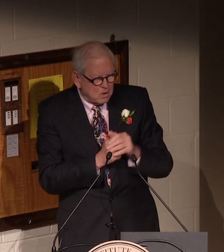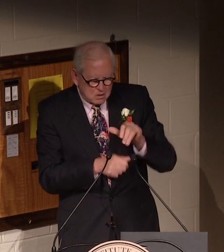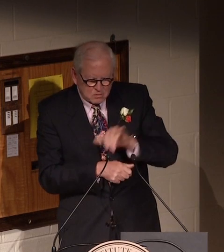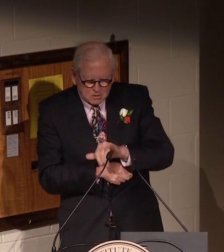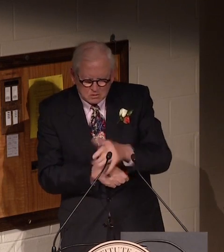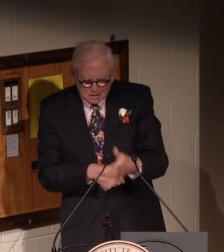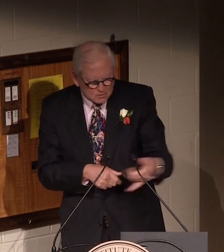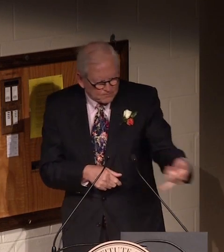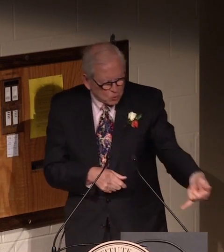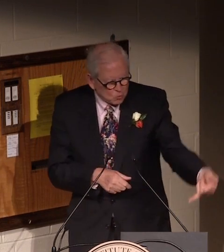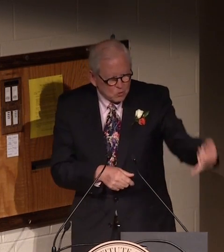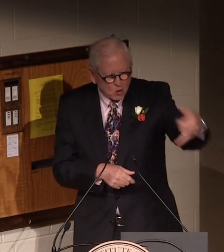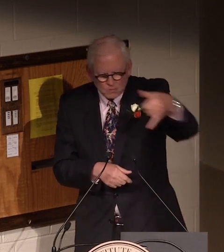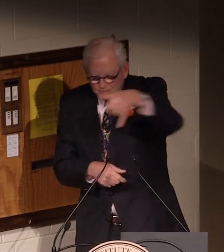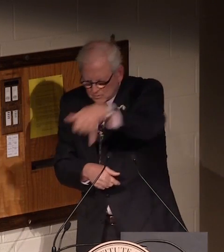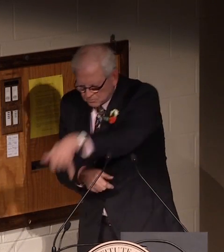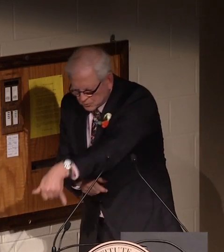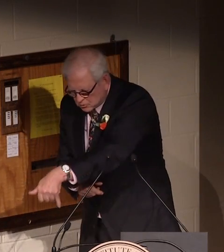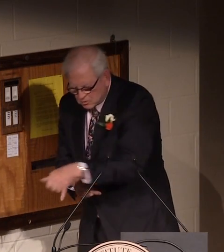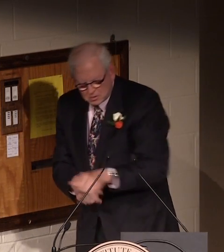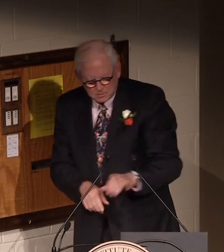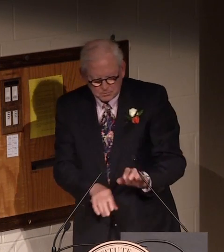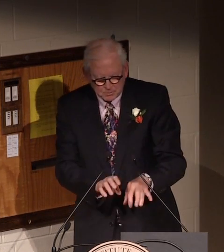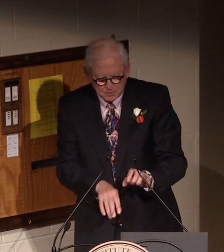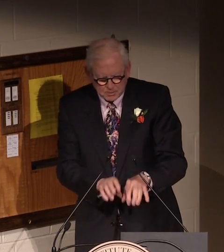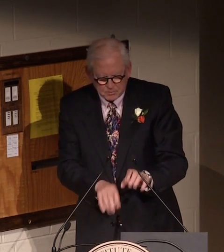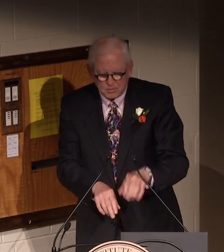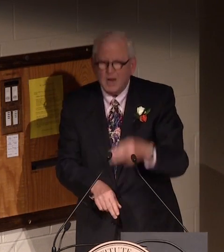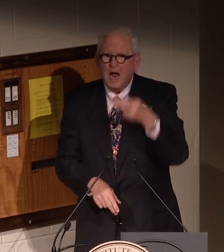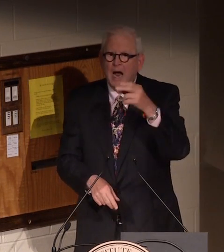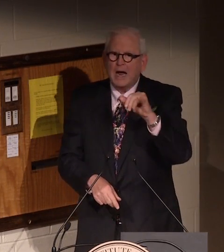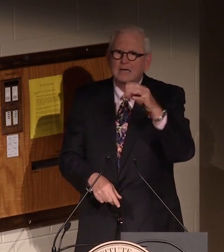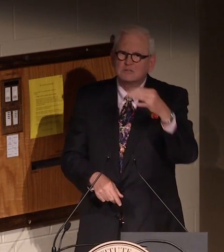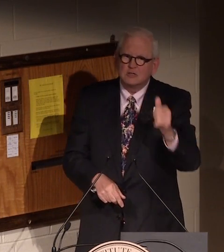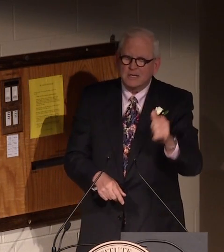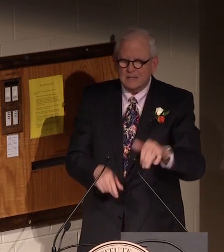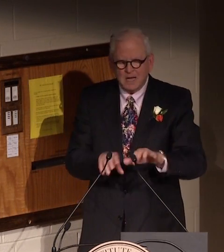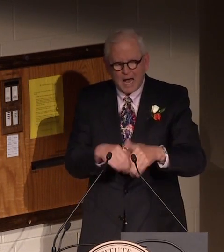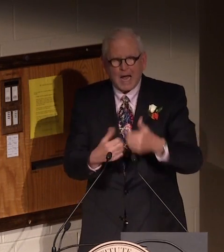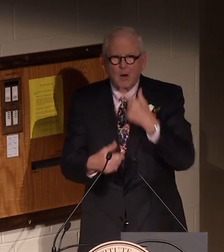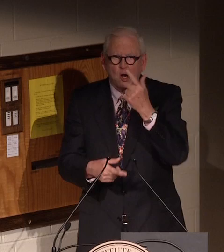and they were amazed. They said, oh, you can take this phone and put it on the coupler